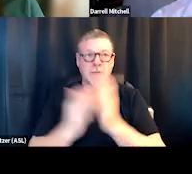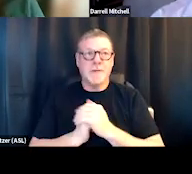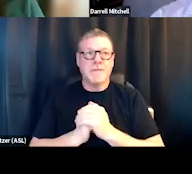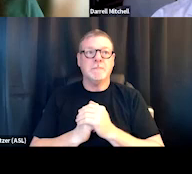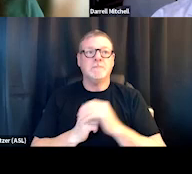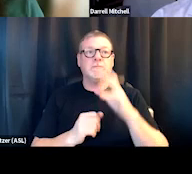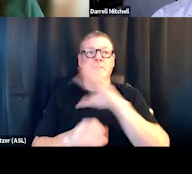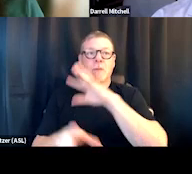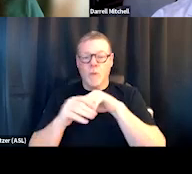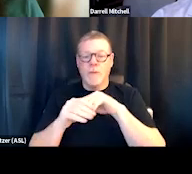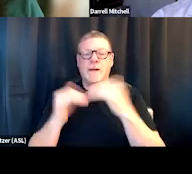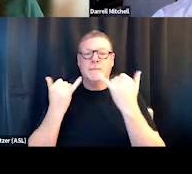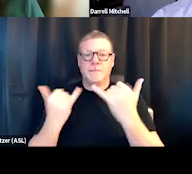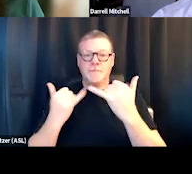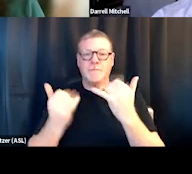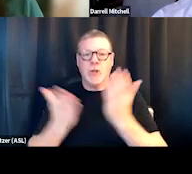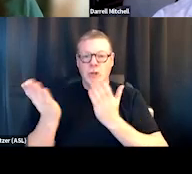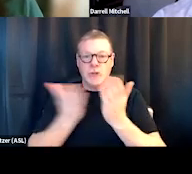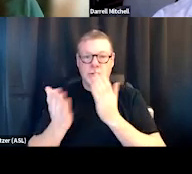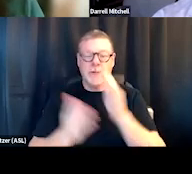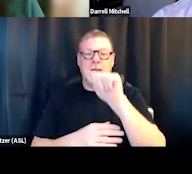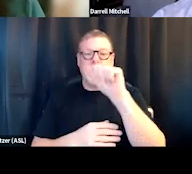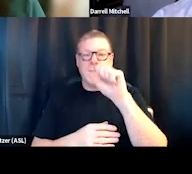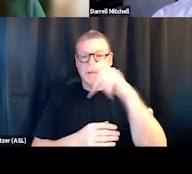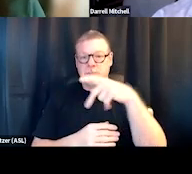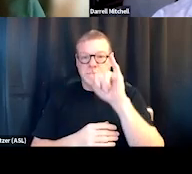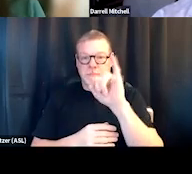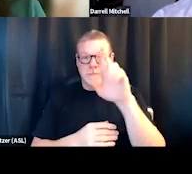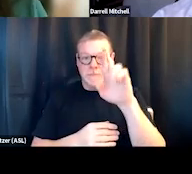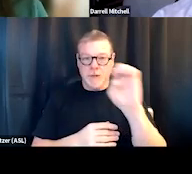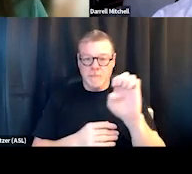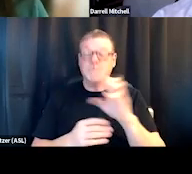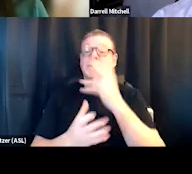within the existing healthcare services at Aspire. Thank you both so much for joining.